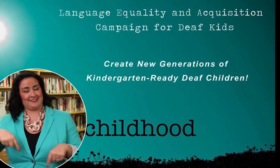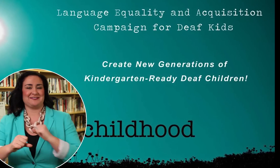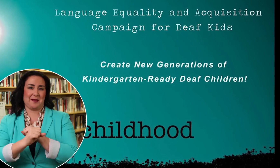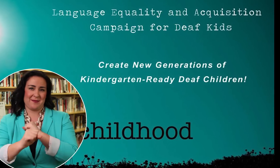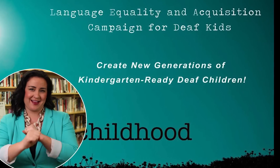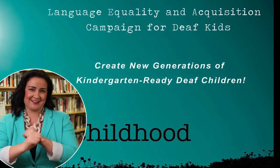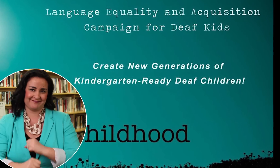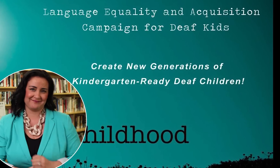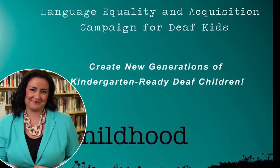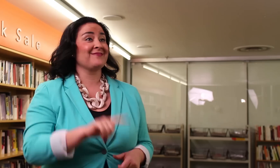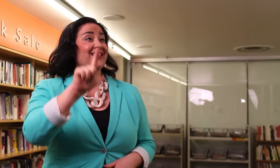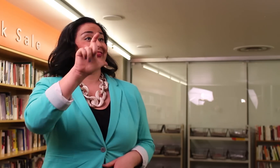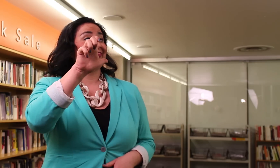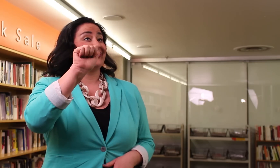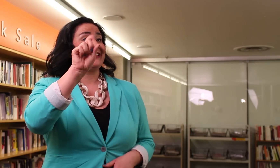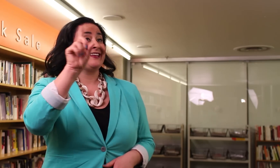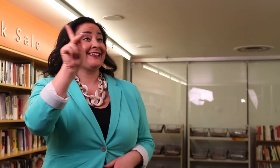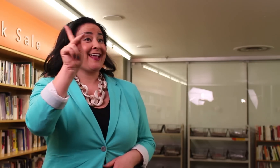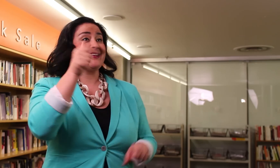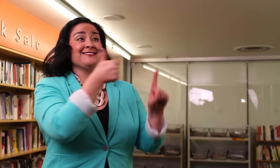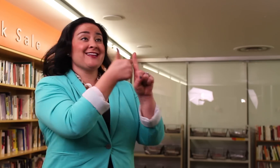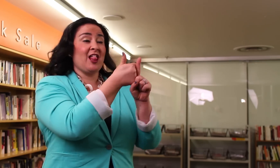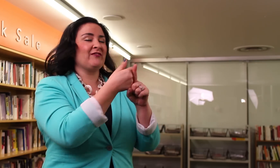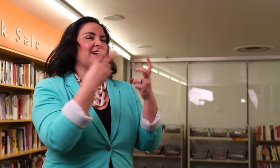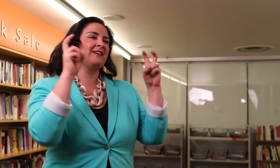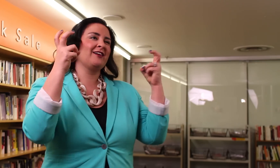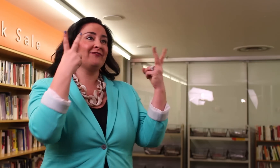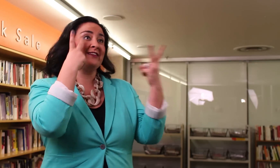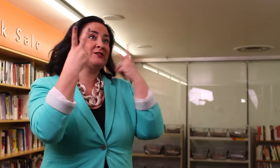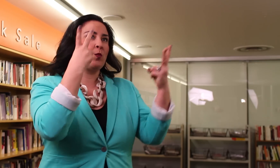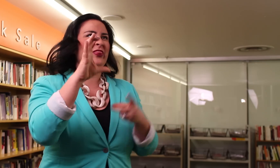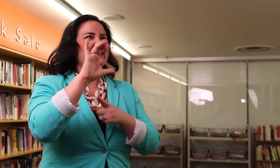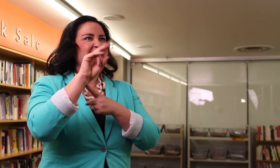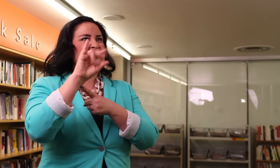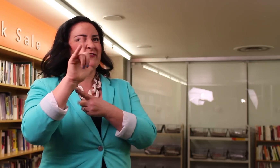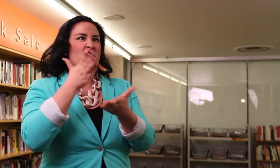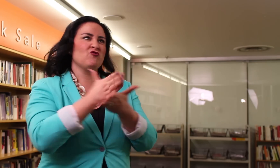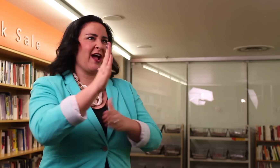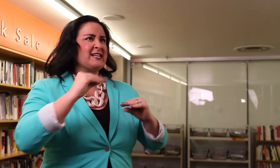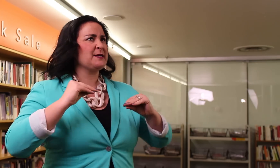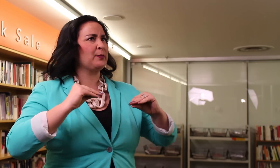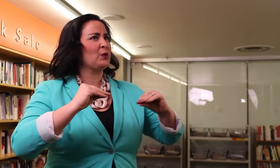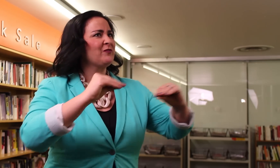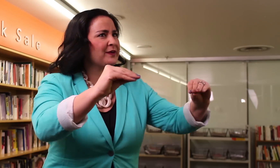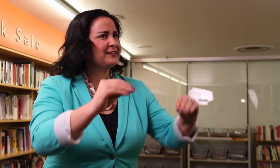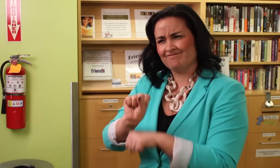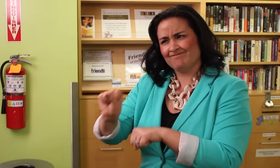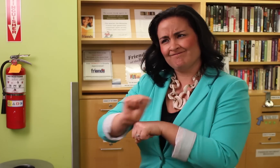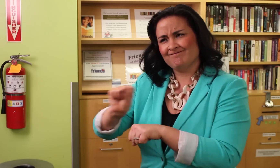LEAD-K is a visual civil rights movement that's working towards make ASL and English